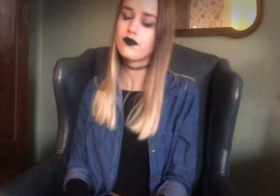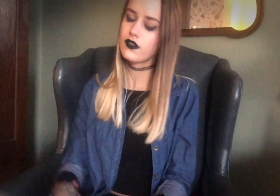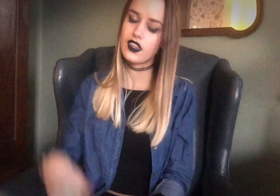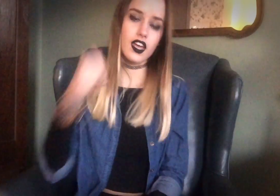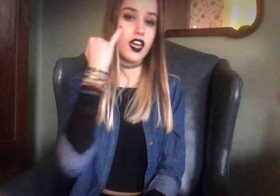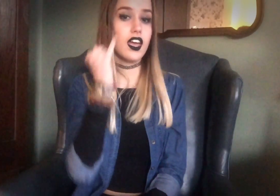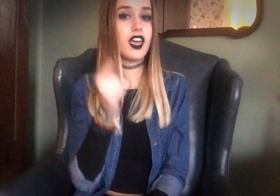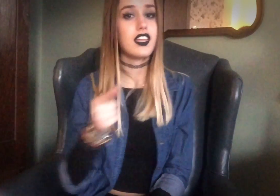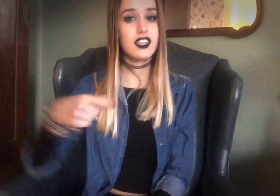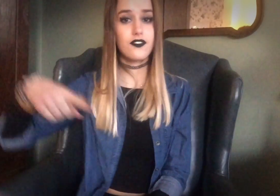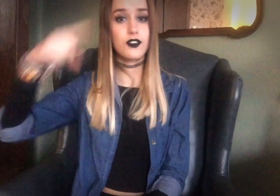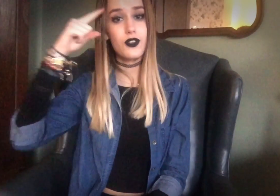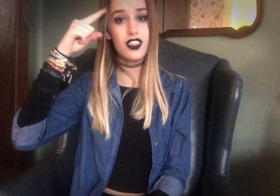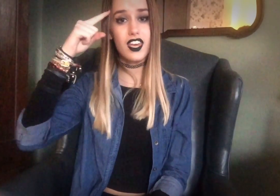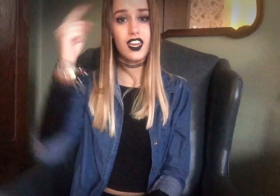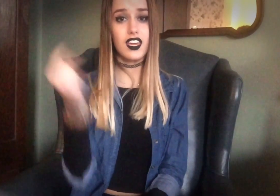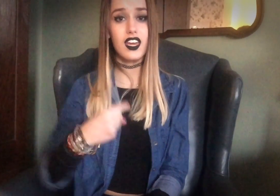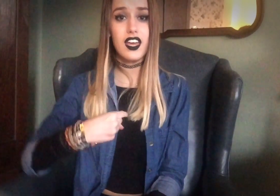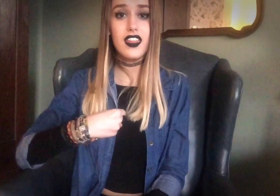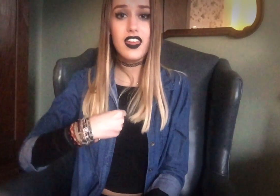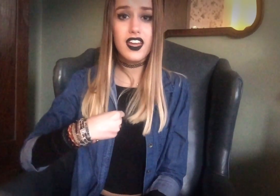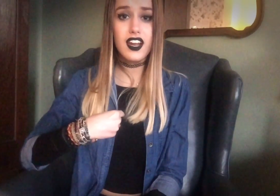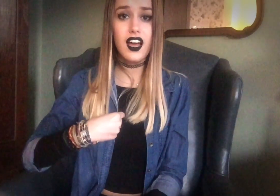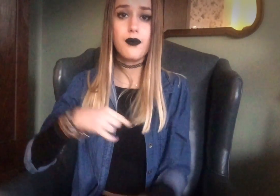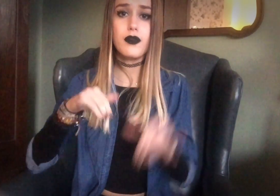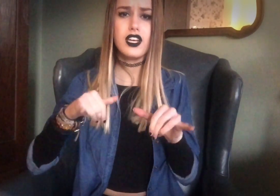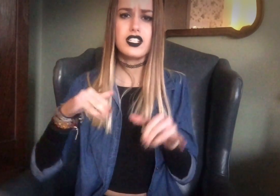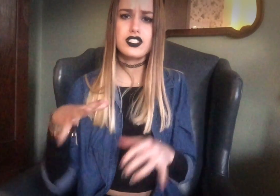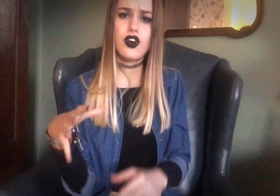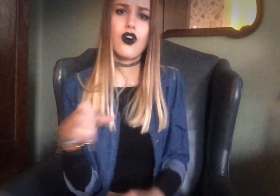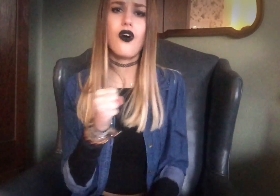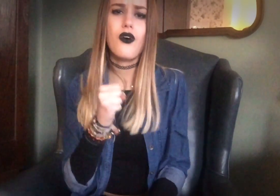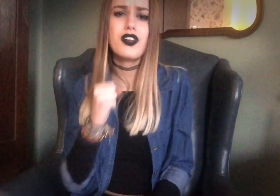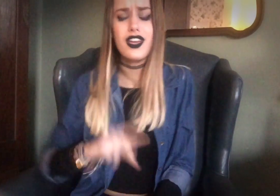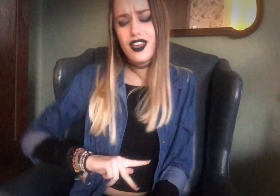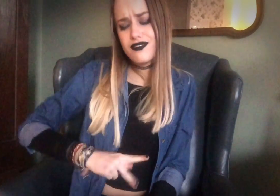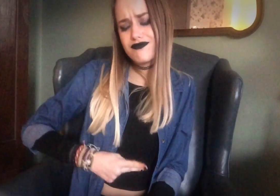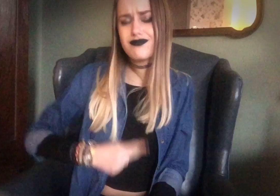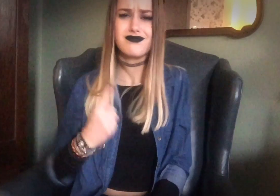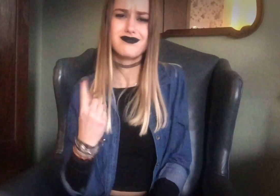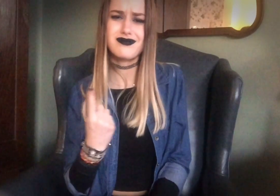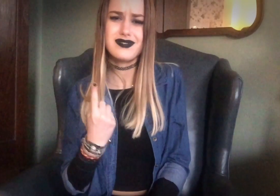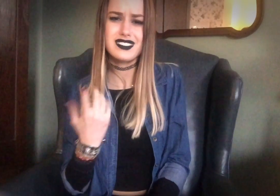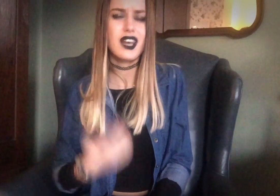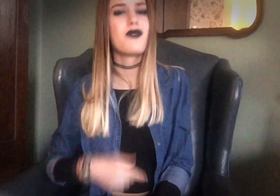And if you think that I'm still holdin' on to somethin'